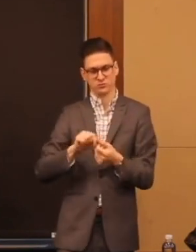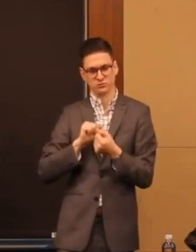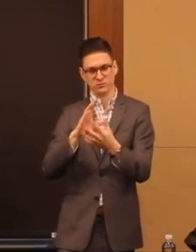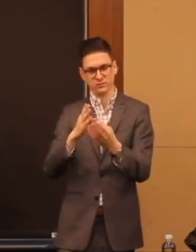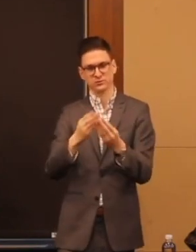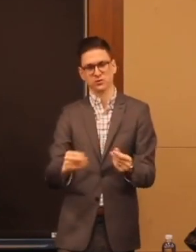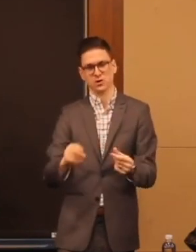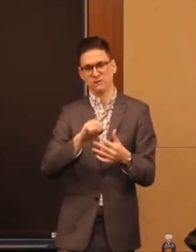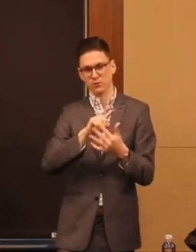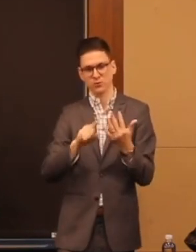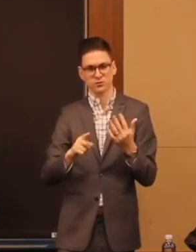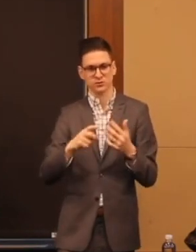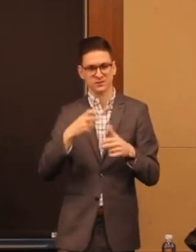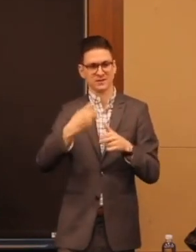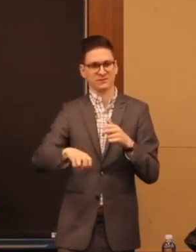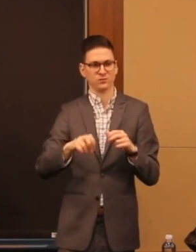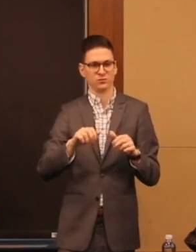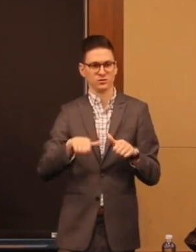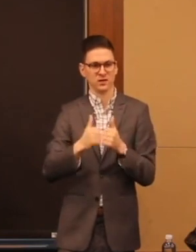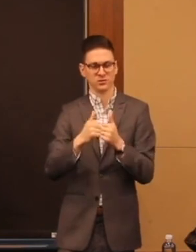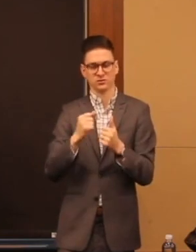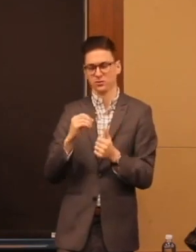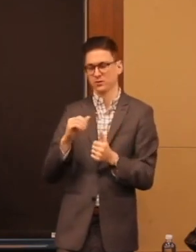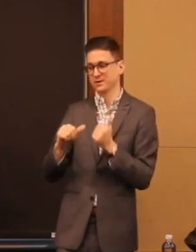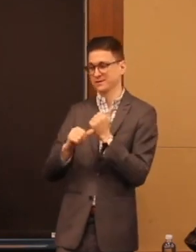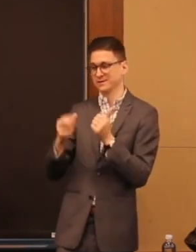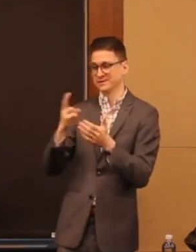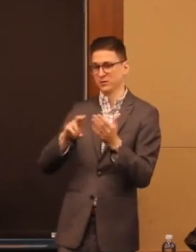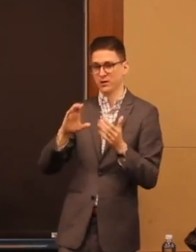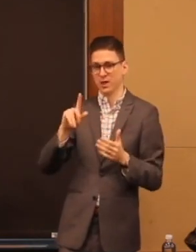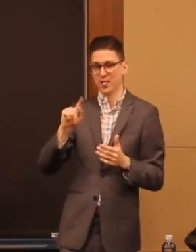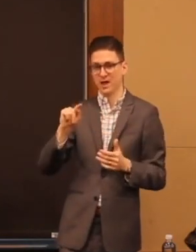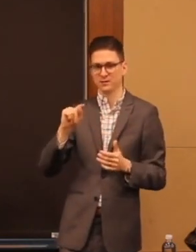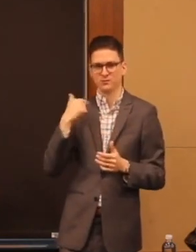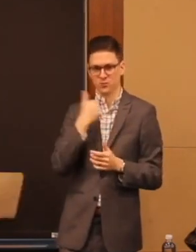challenges so, Assistant Secretary Collett we are delighted that you were here with us today.